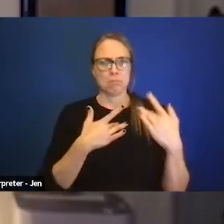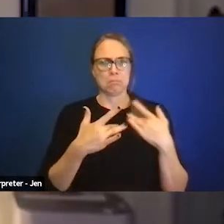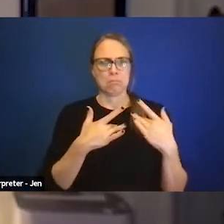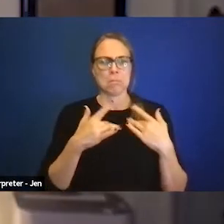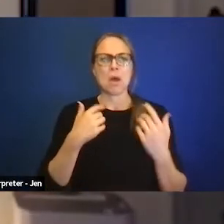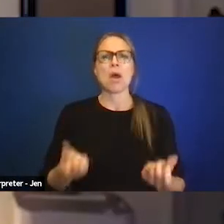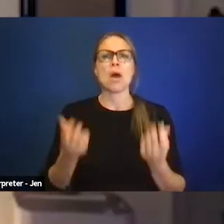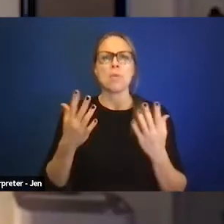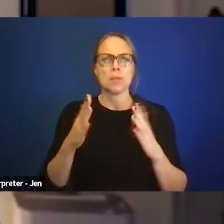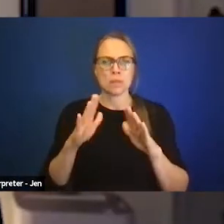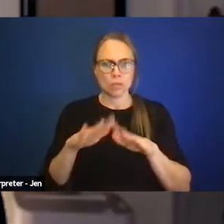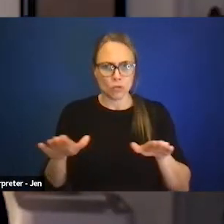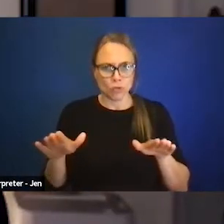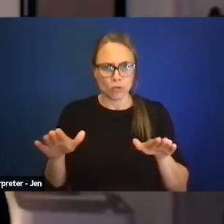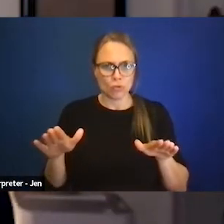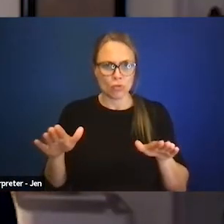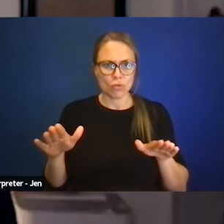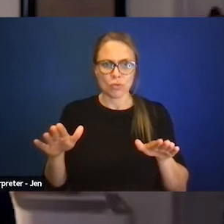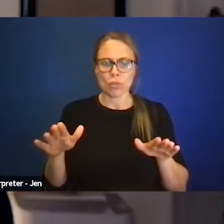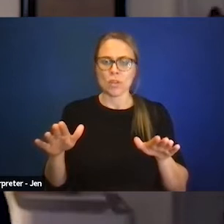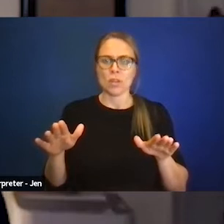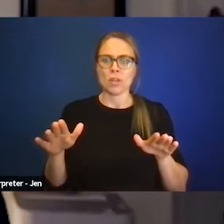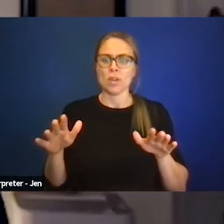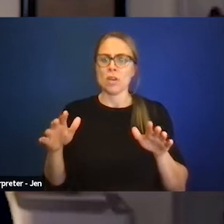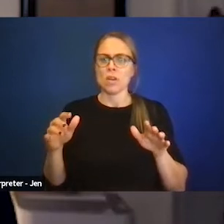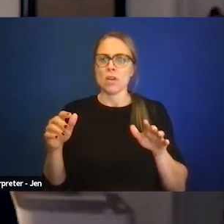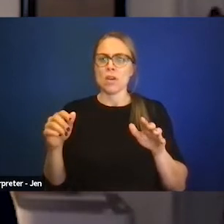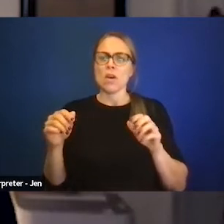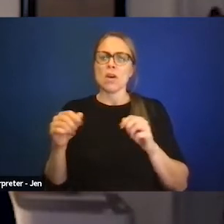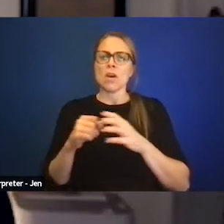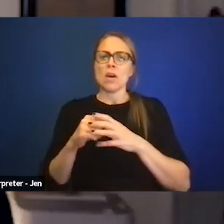who are not included in regular educational settings.